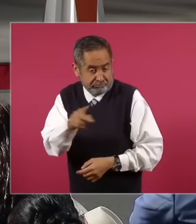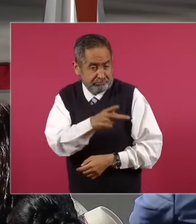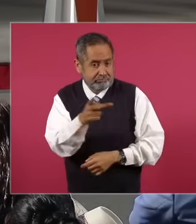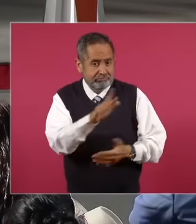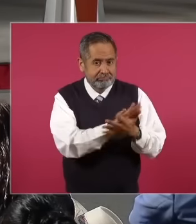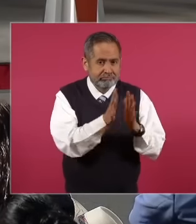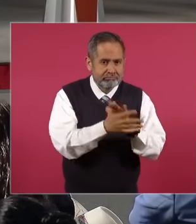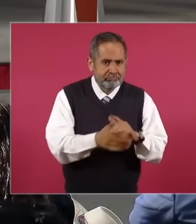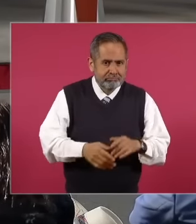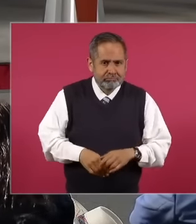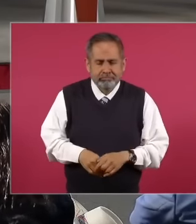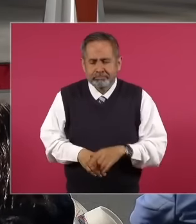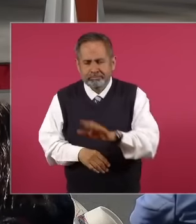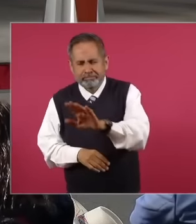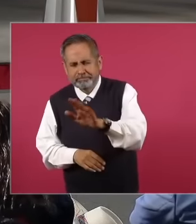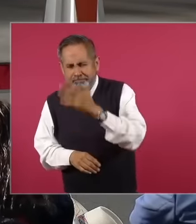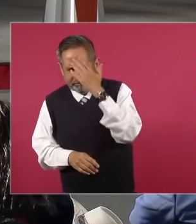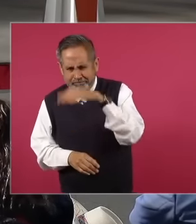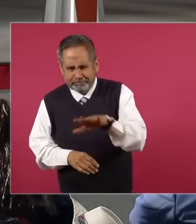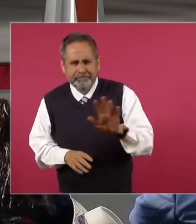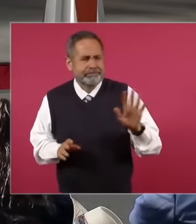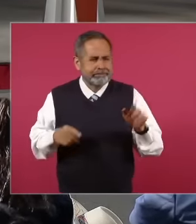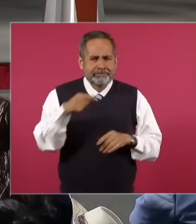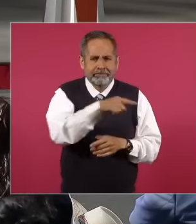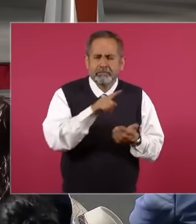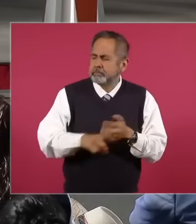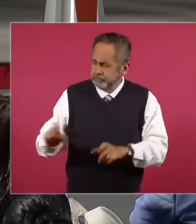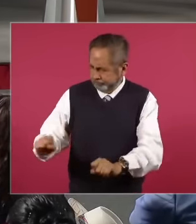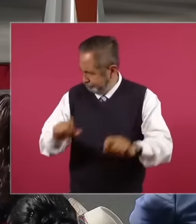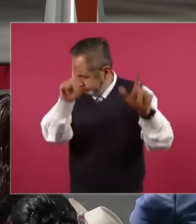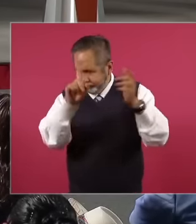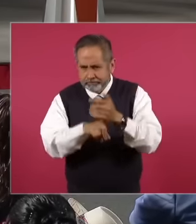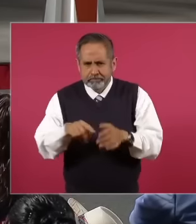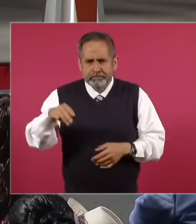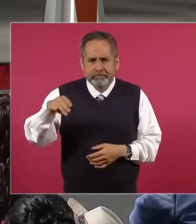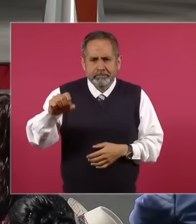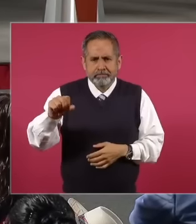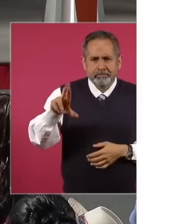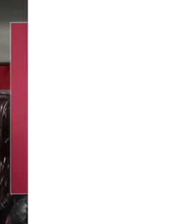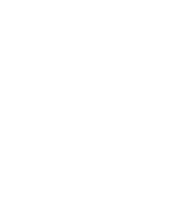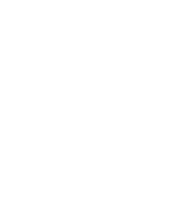of Marco Cortés's bread. Why don't you put in the agreement? But then I also say so